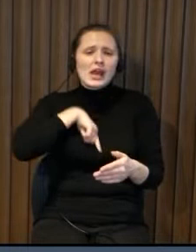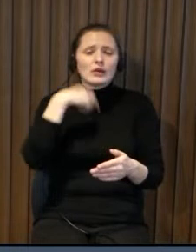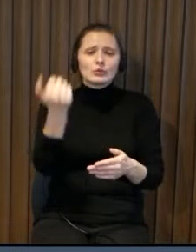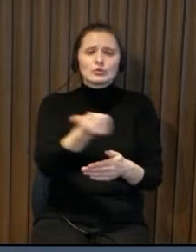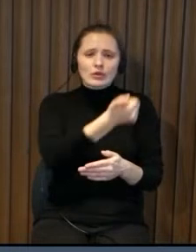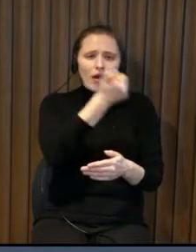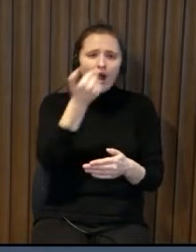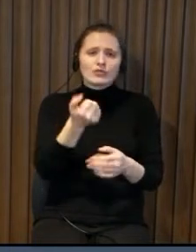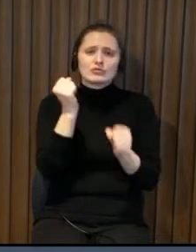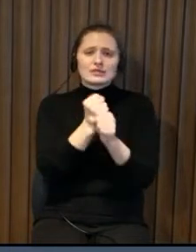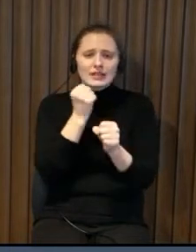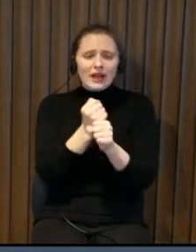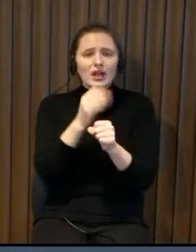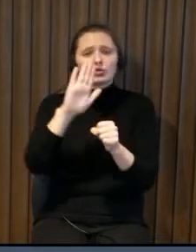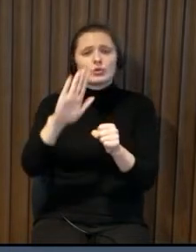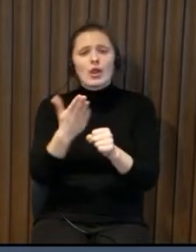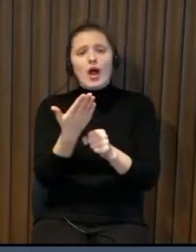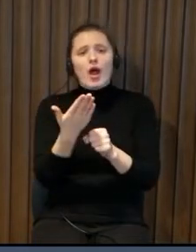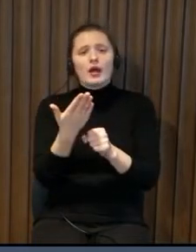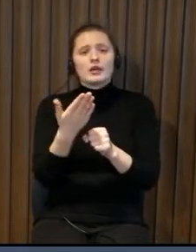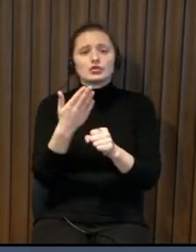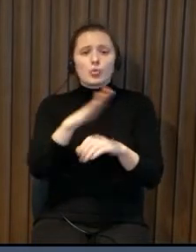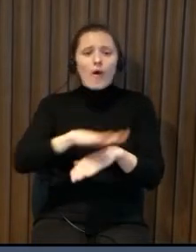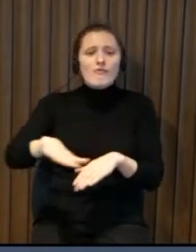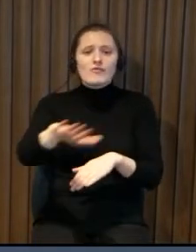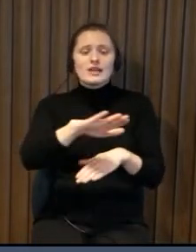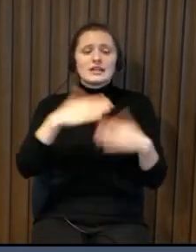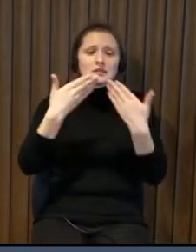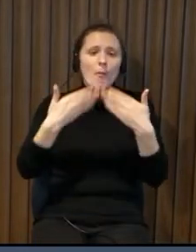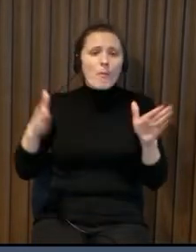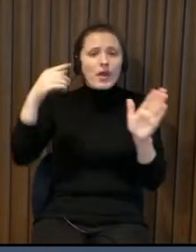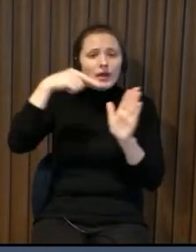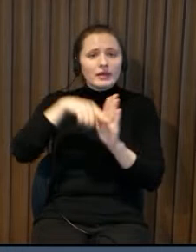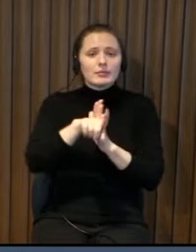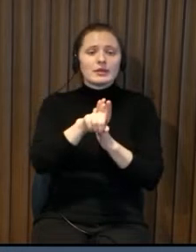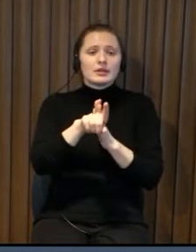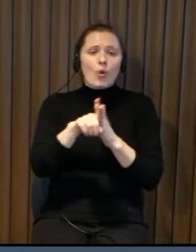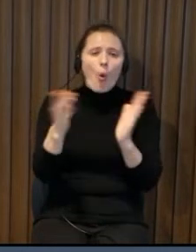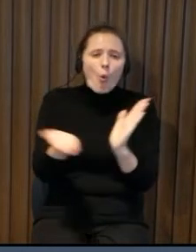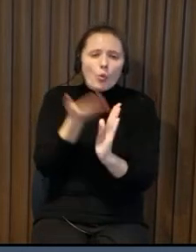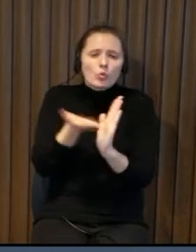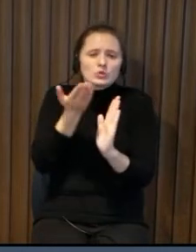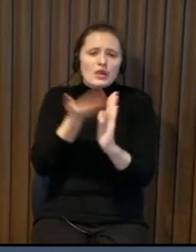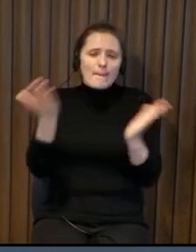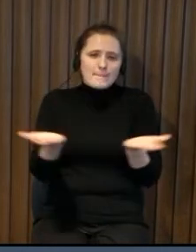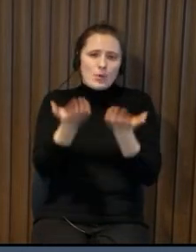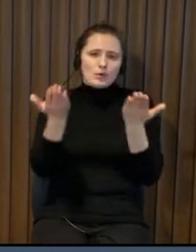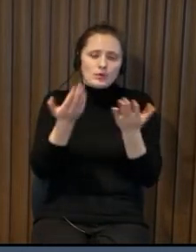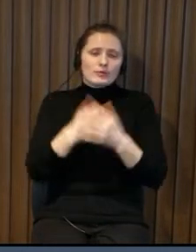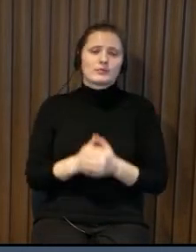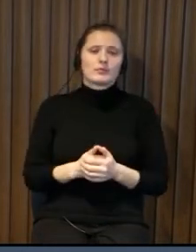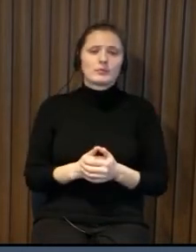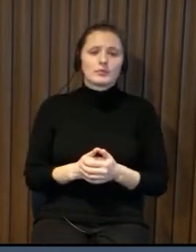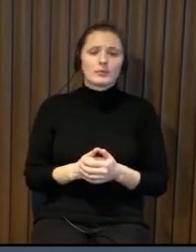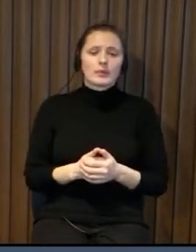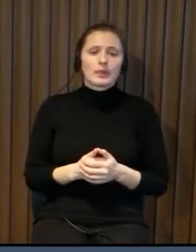for for several years have devoted their time to ensure and improve the environmental accessibility